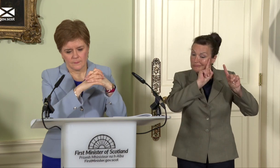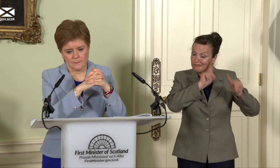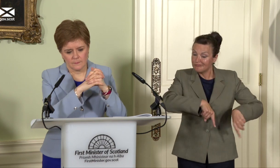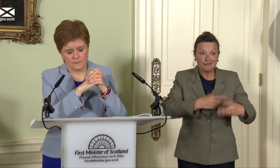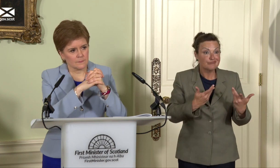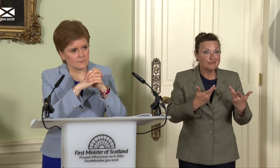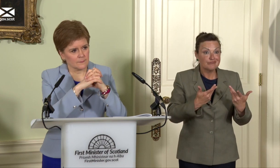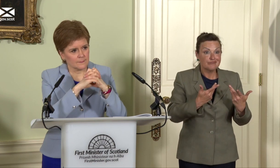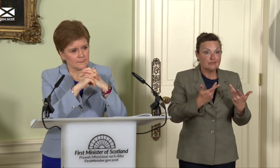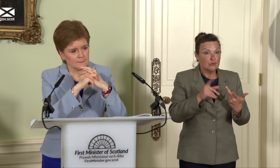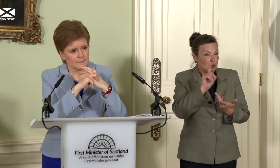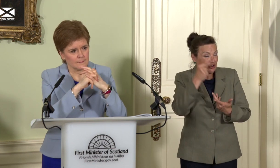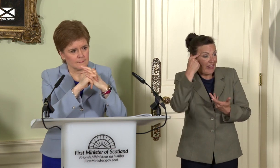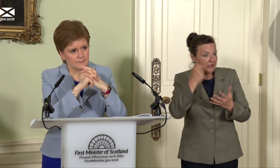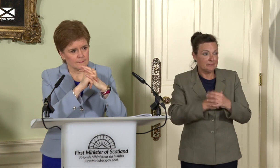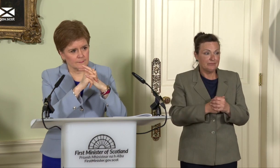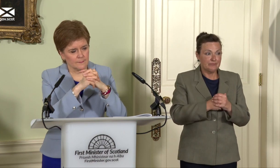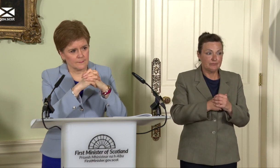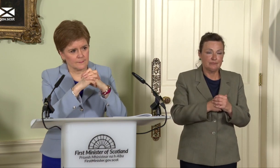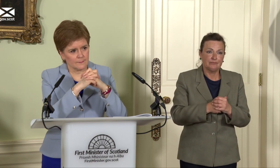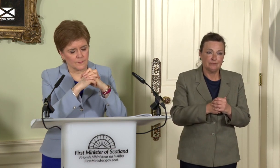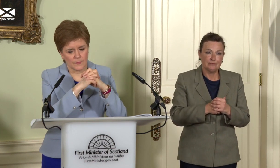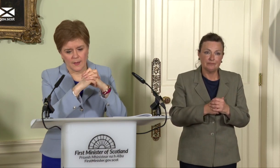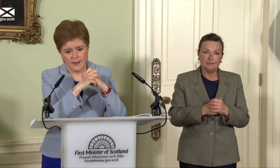as it did in 2014? It was baked in as a way of funding this new prospectus.